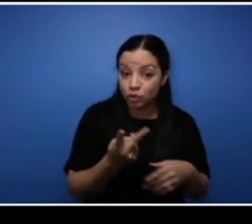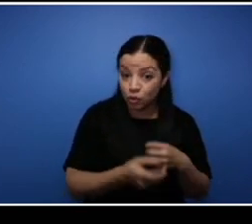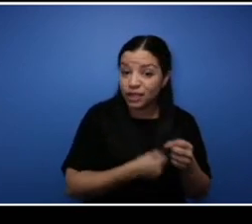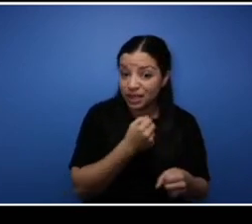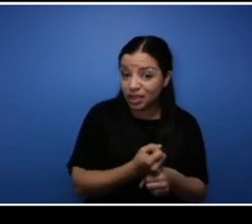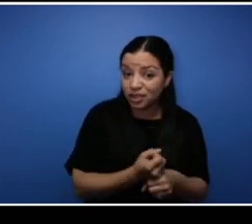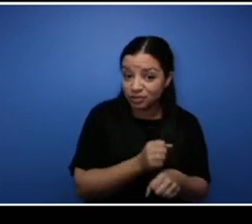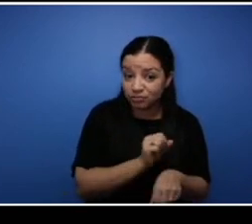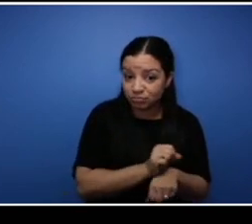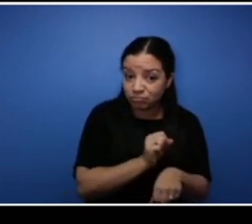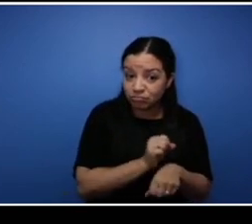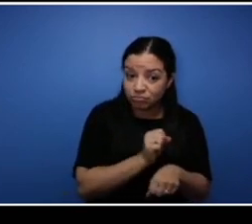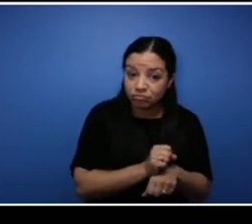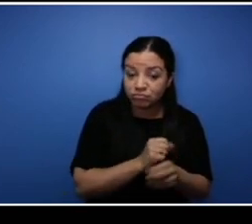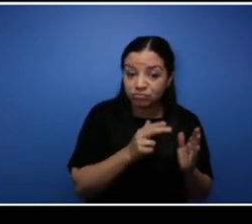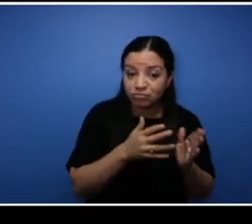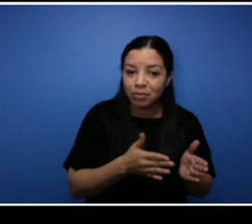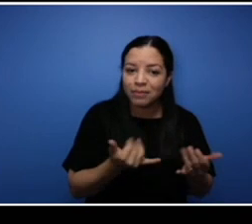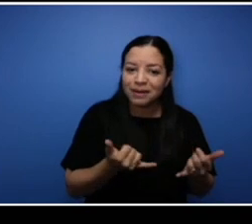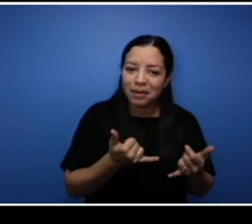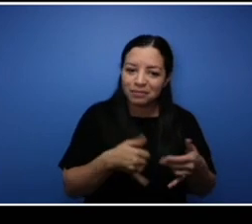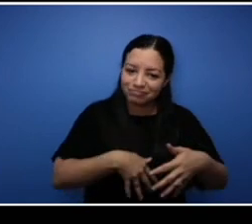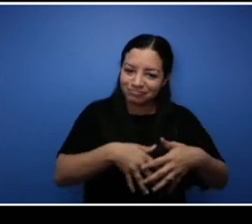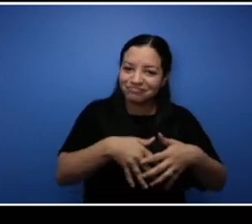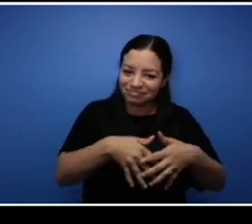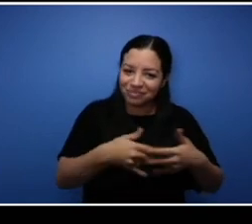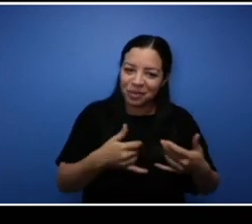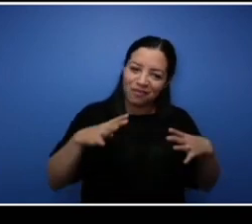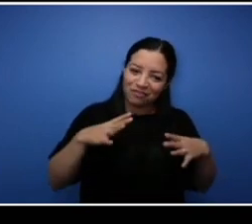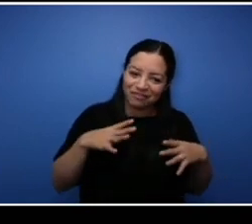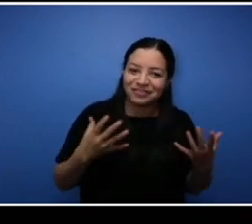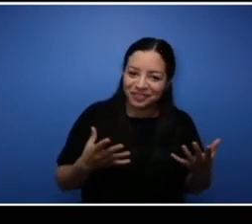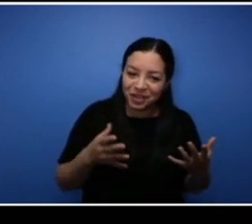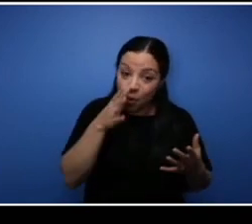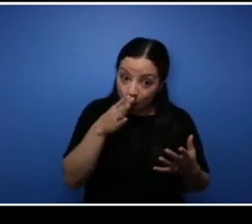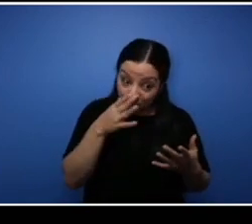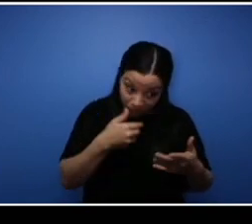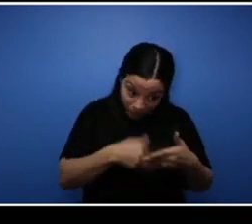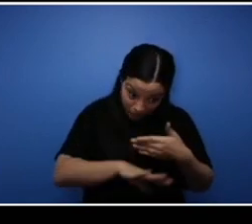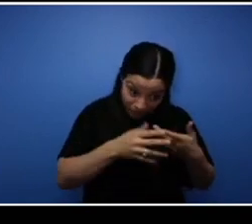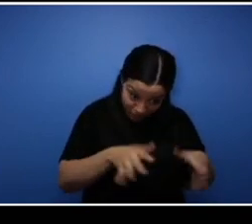she's now going to be a mother so she's off right now but she will be coming back. On